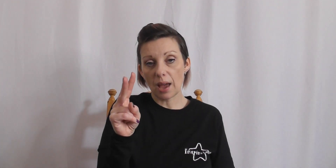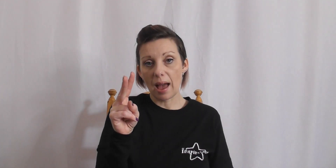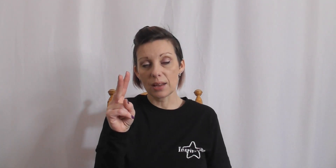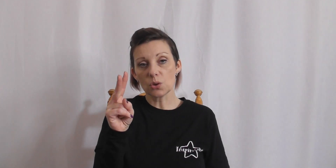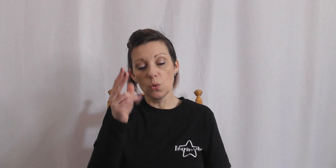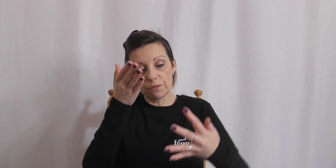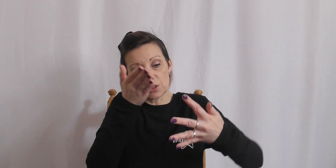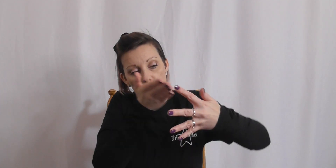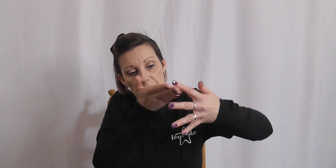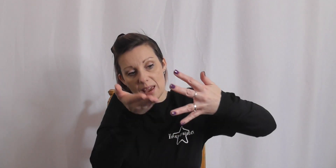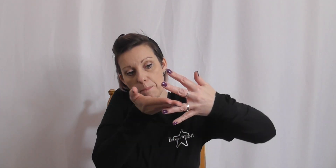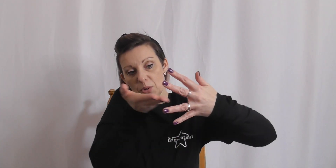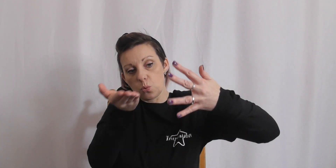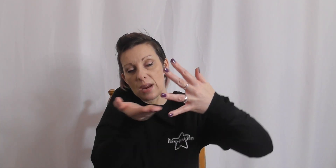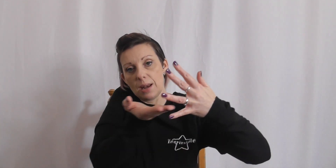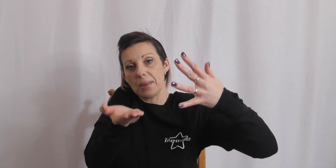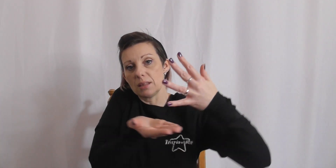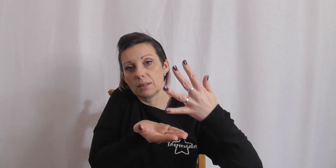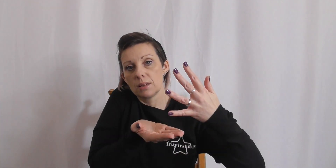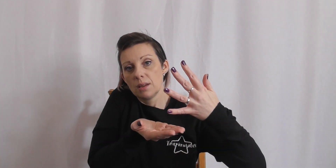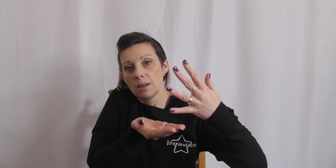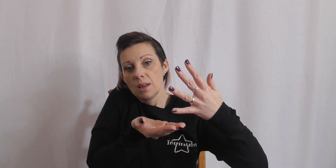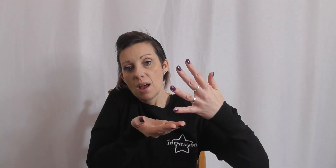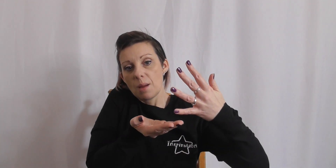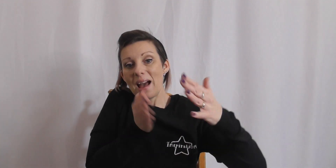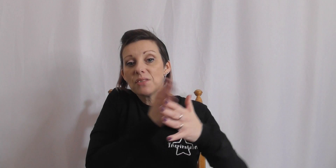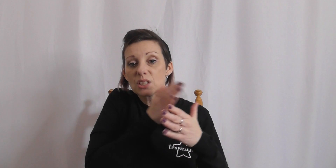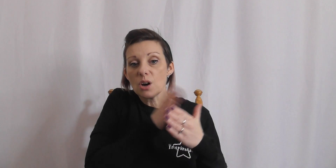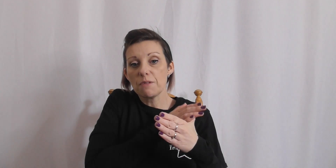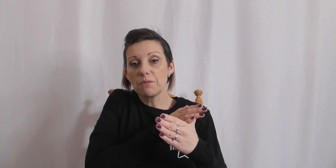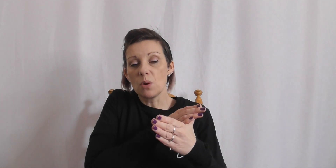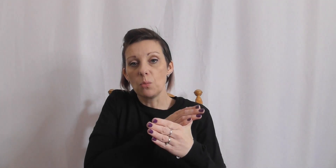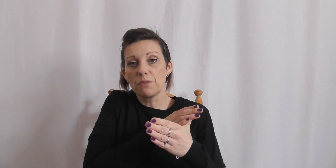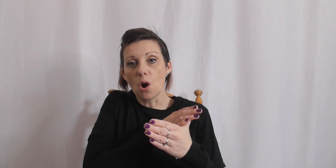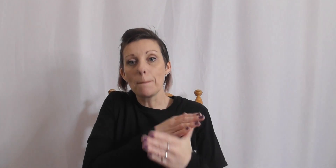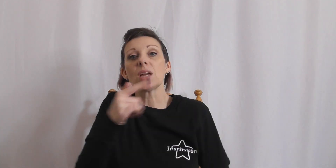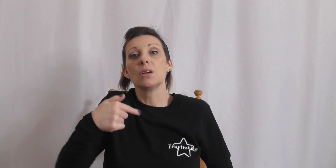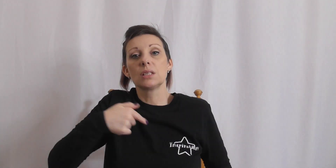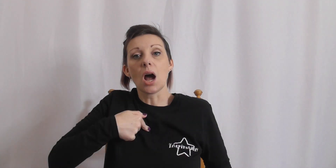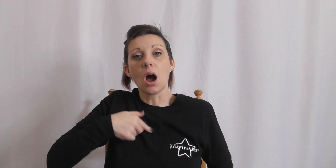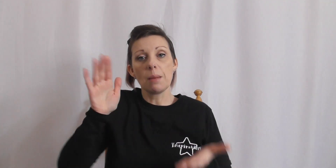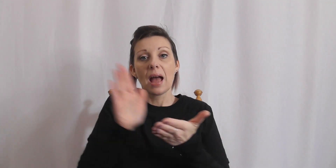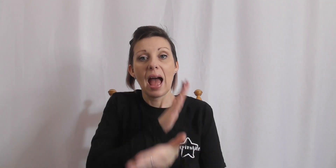at all of the sort of the in between bits and at the start of everyone we've got because i'm